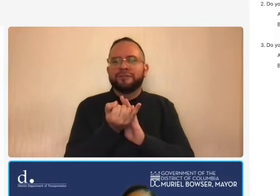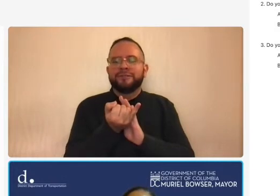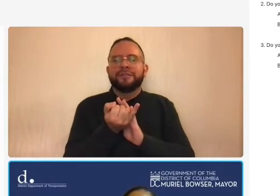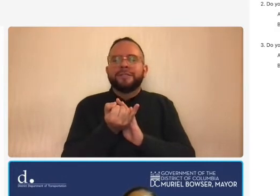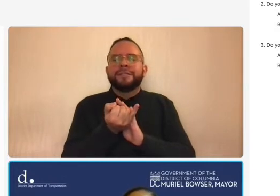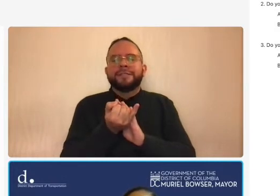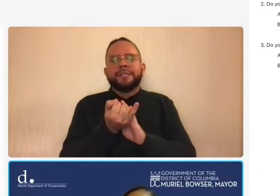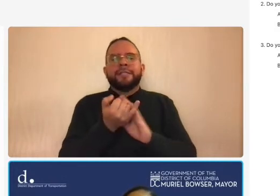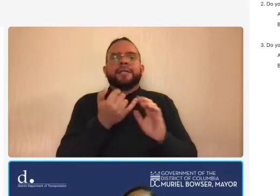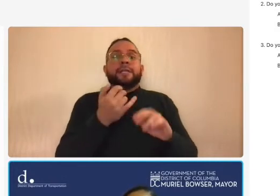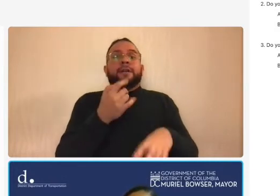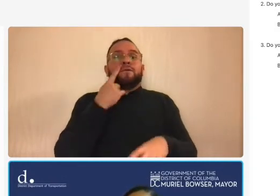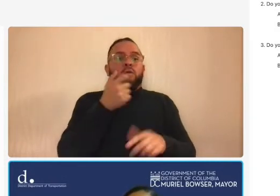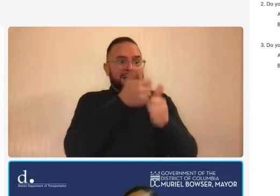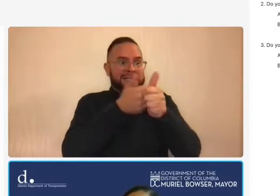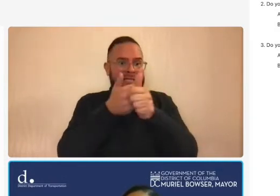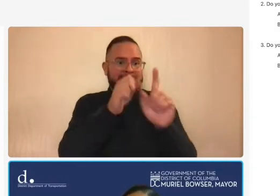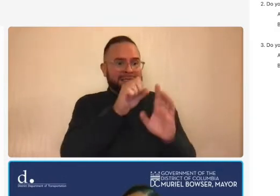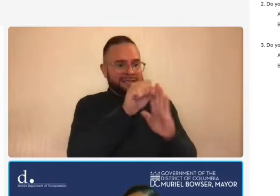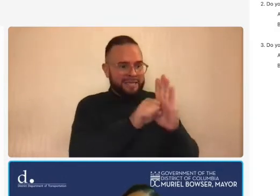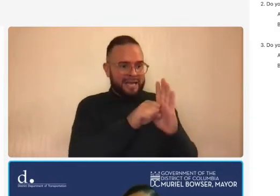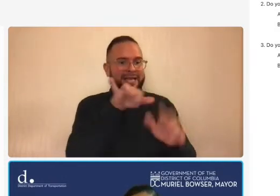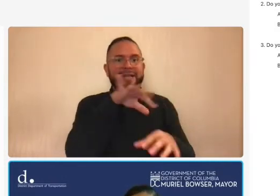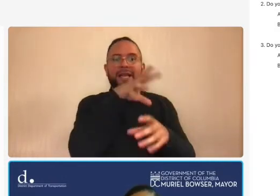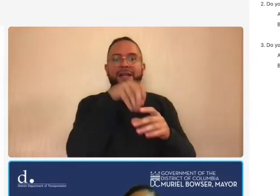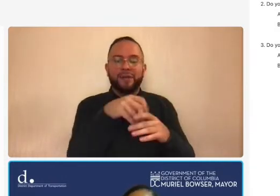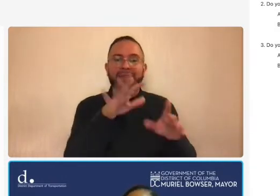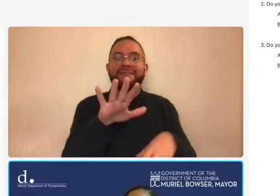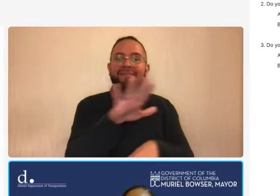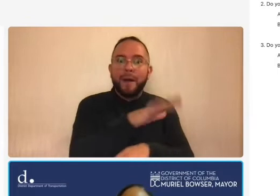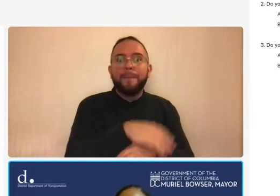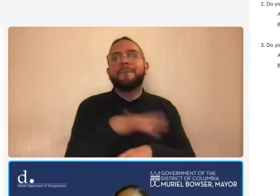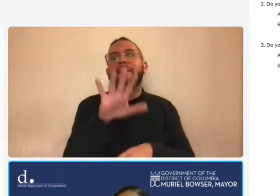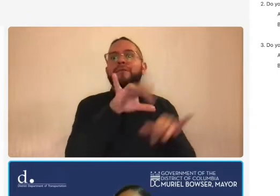and that includes them and their engineers and employees they do design work and they